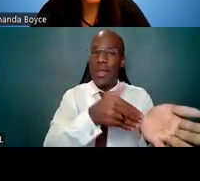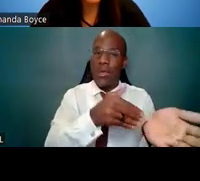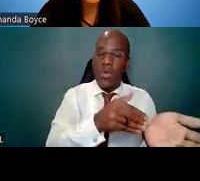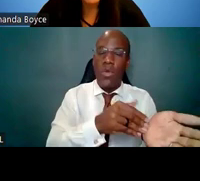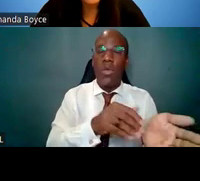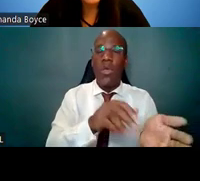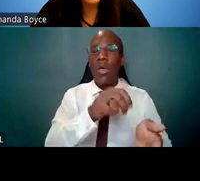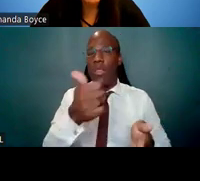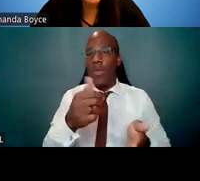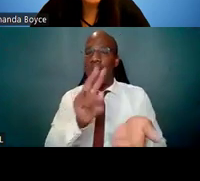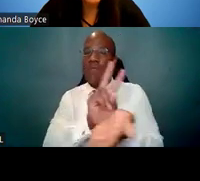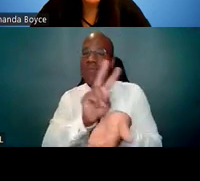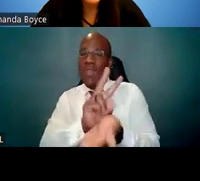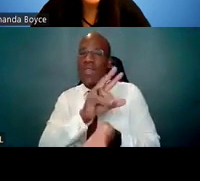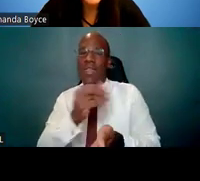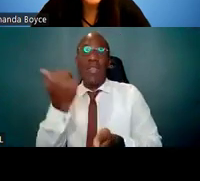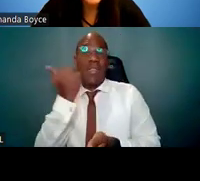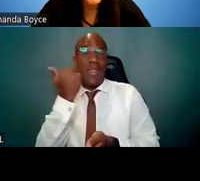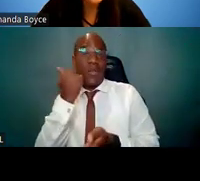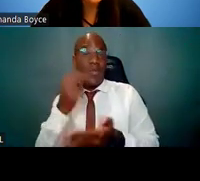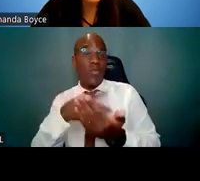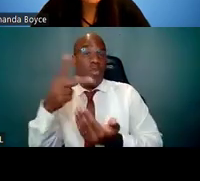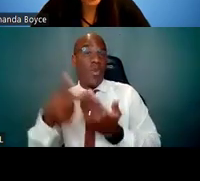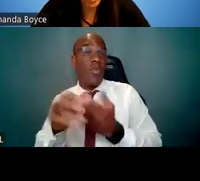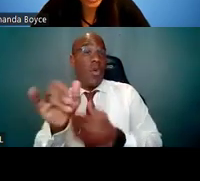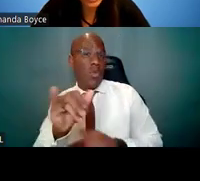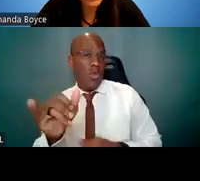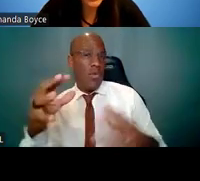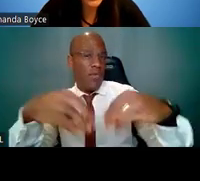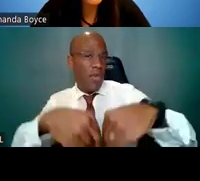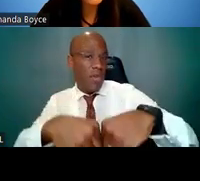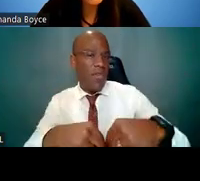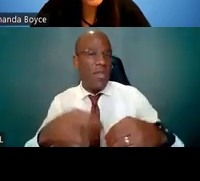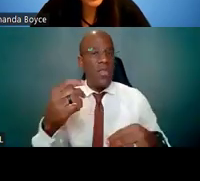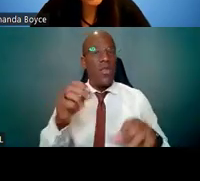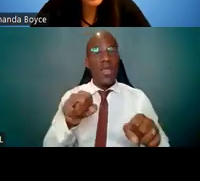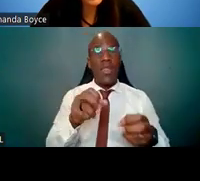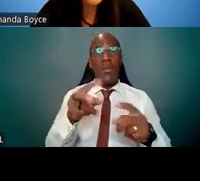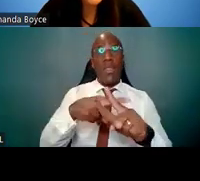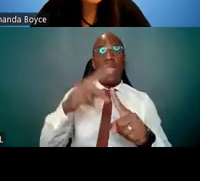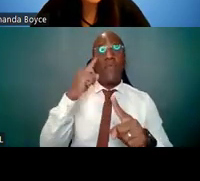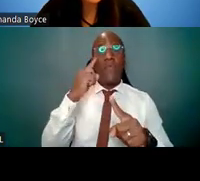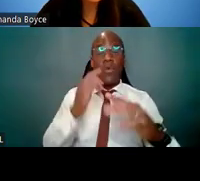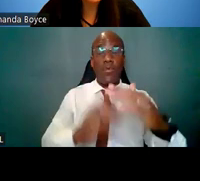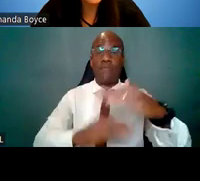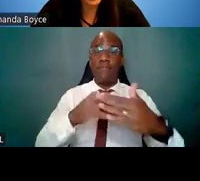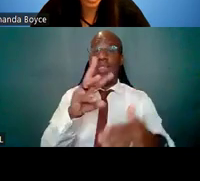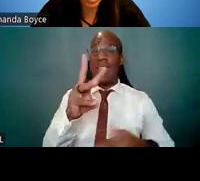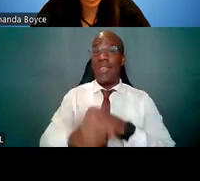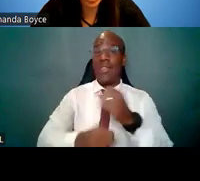For this award, you can apply for up to six years of support, 50 percent of which must be used to do research.